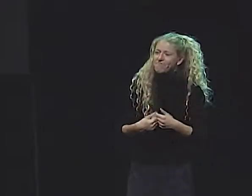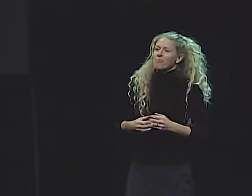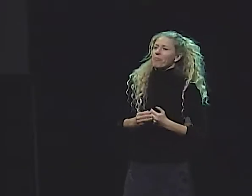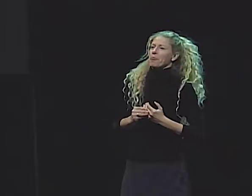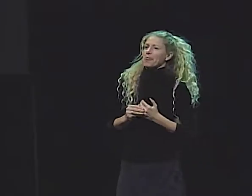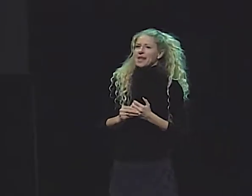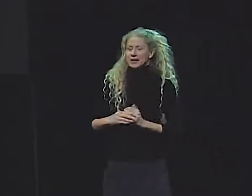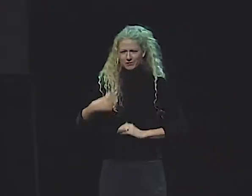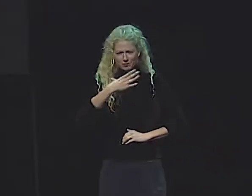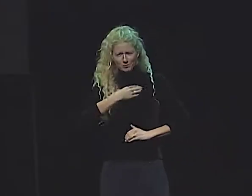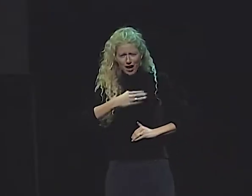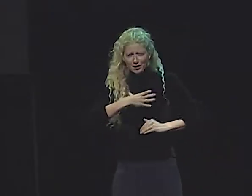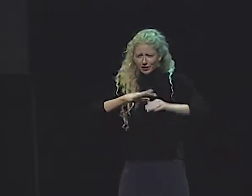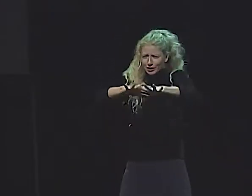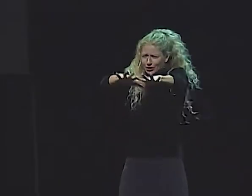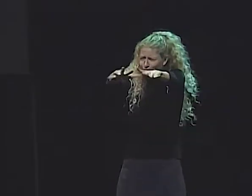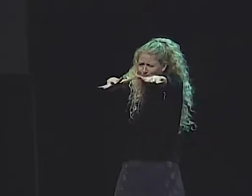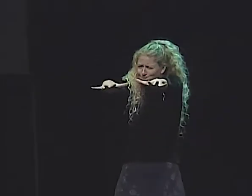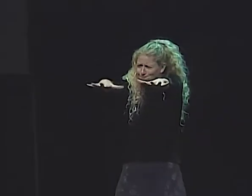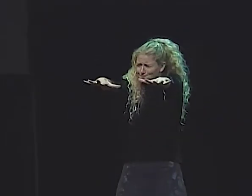THIS IS CALLED "ANGEL GAME."